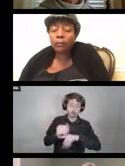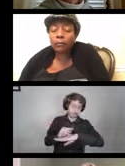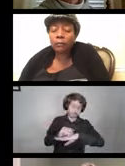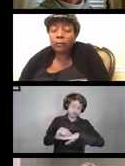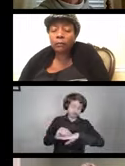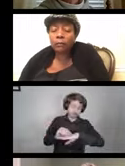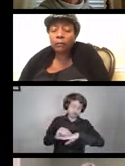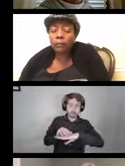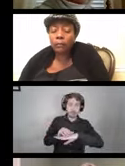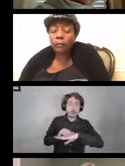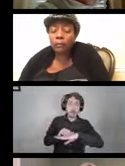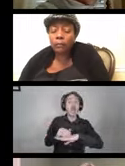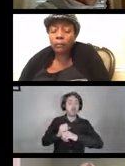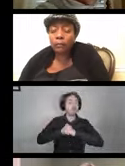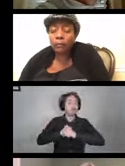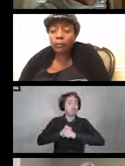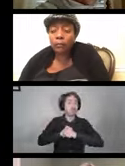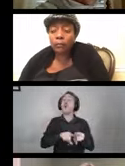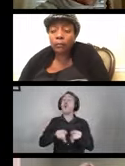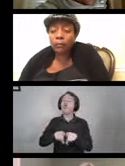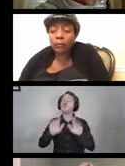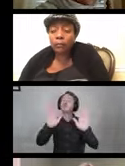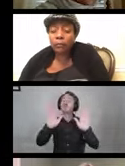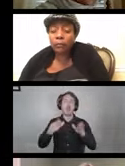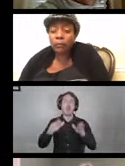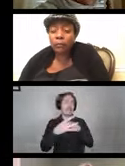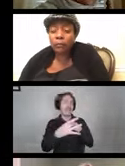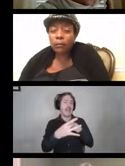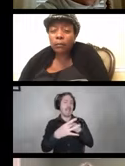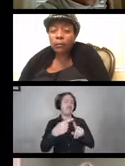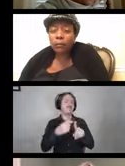We also have some great guidance from the CDC